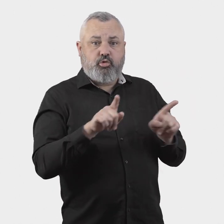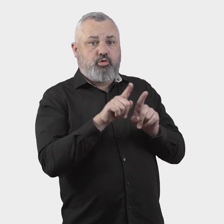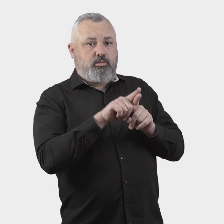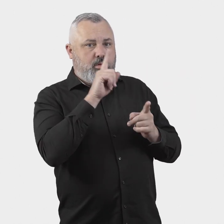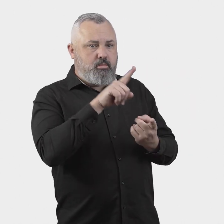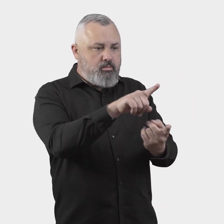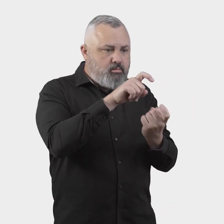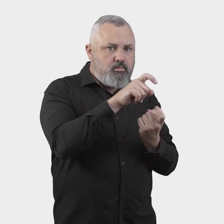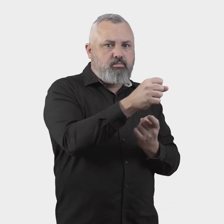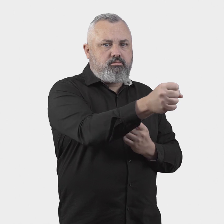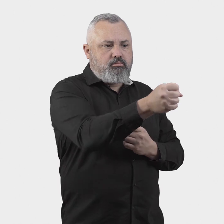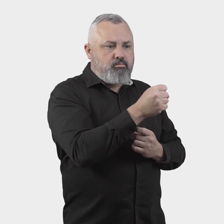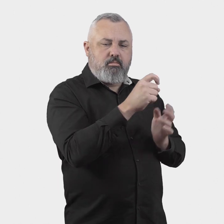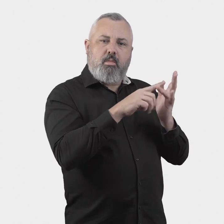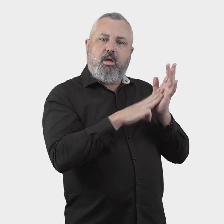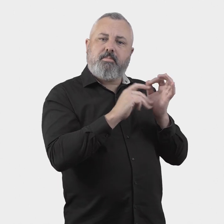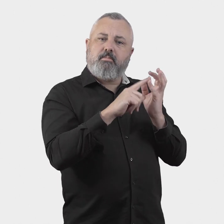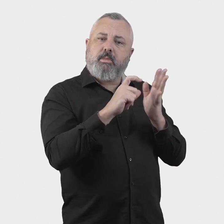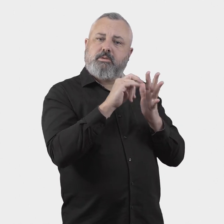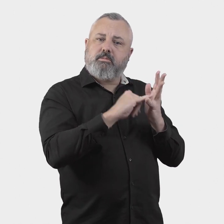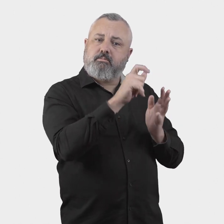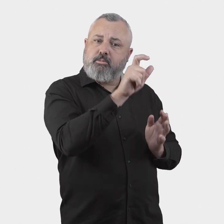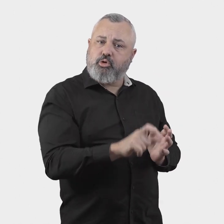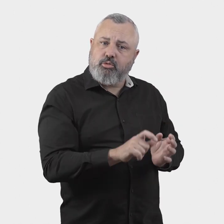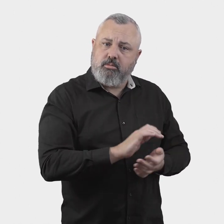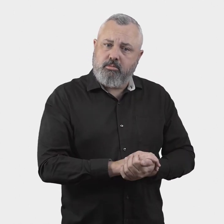including appointment of the ombudsperson.